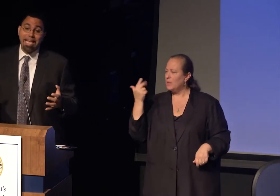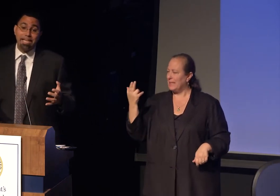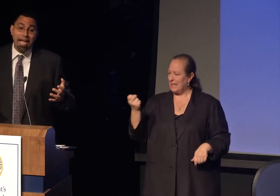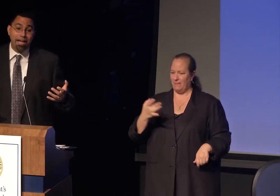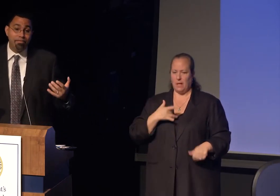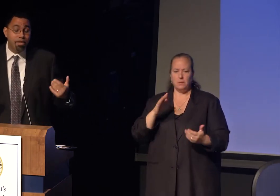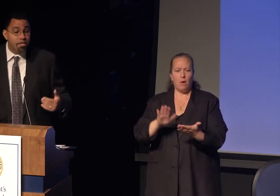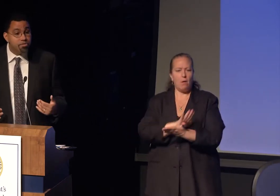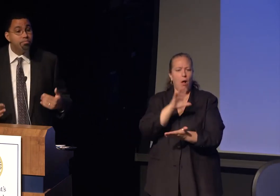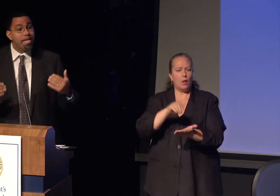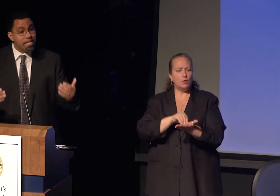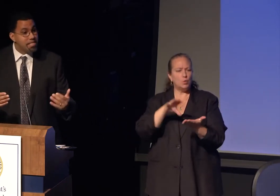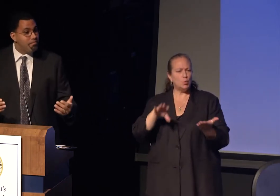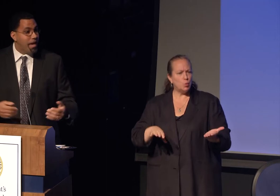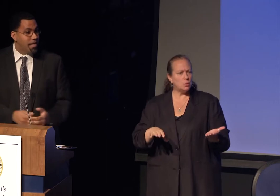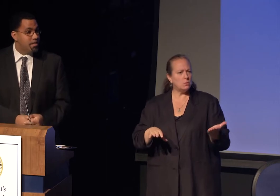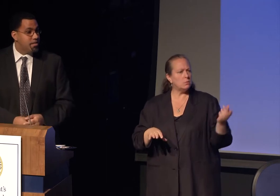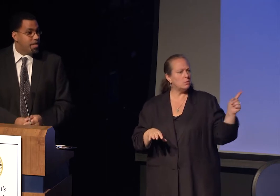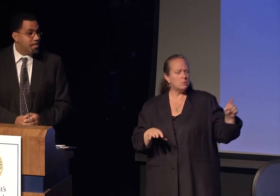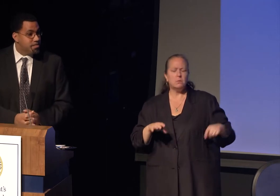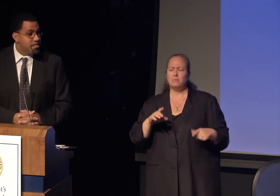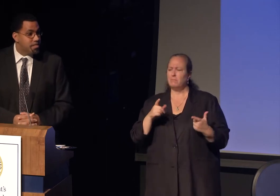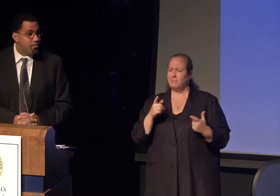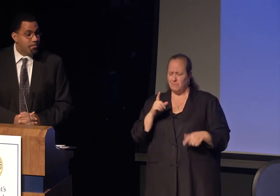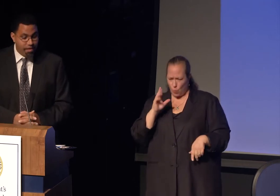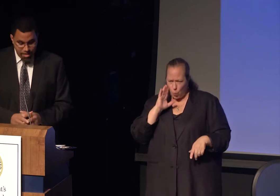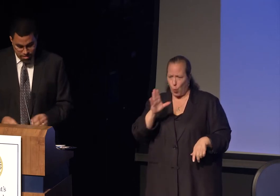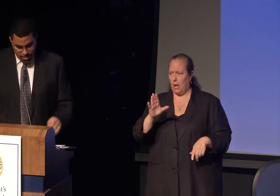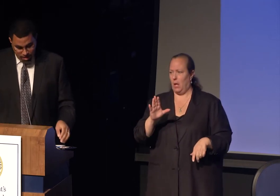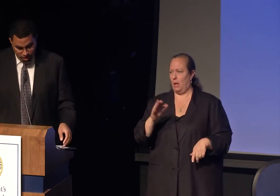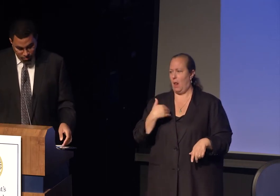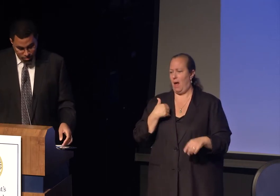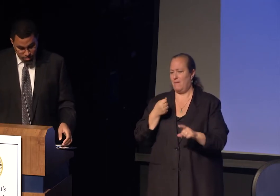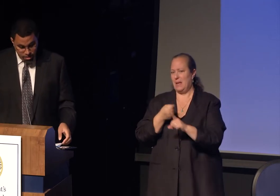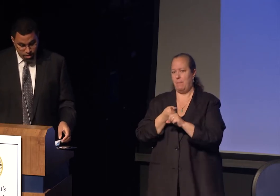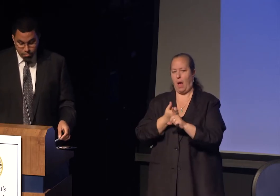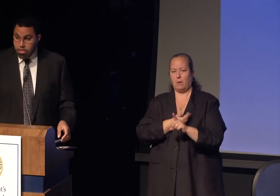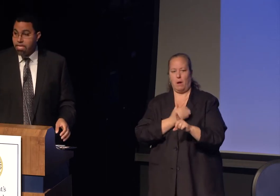can have tremendous impact on the challenges we face in our community.